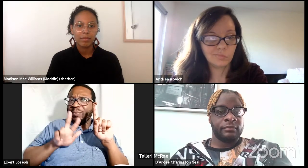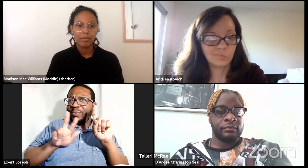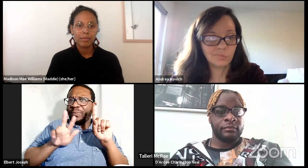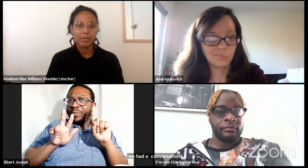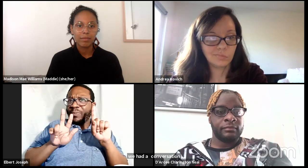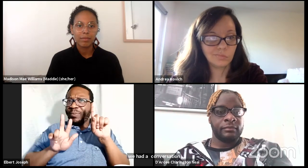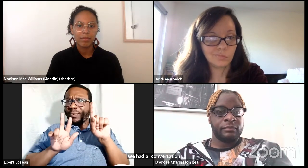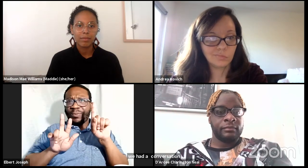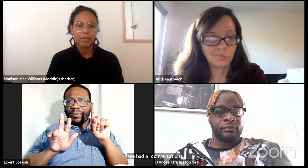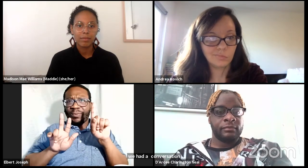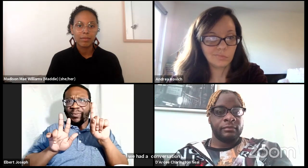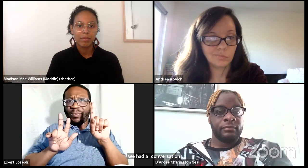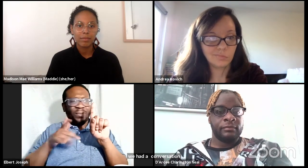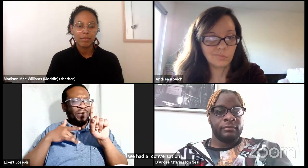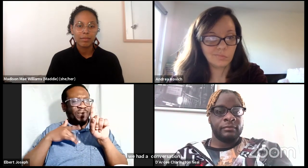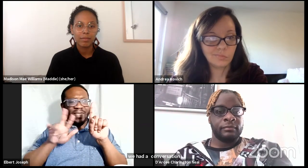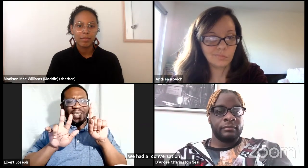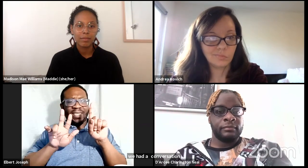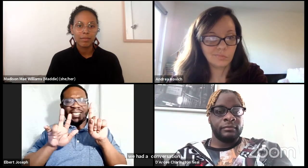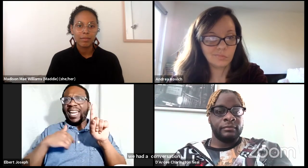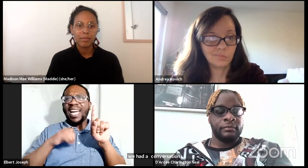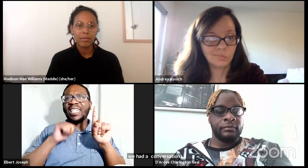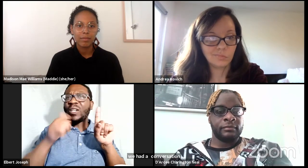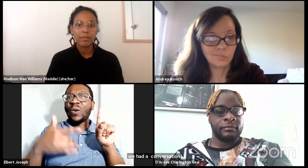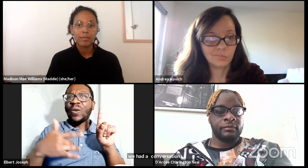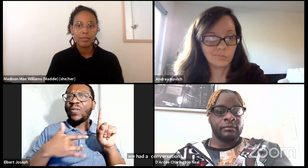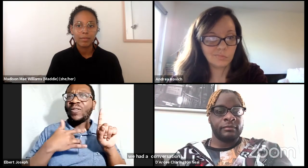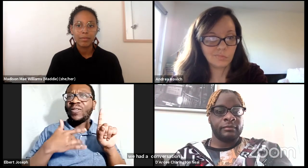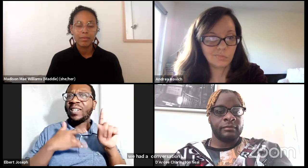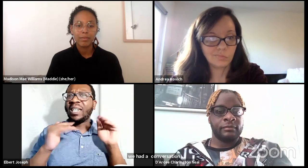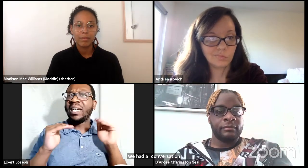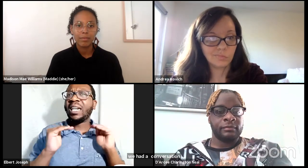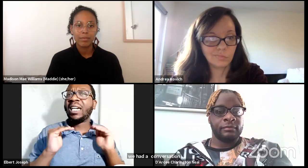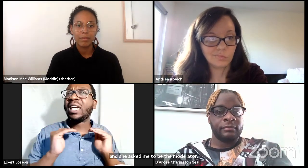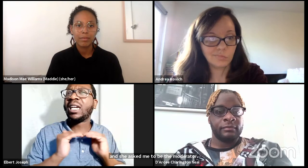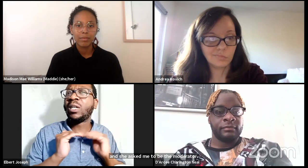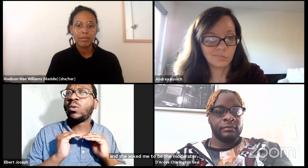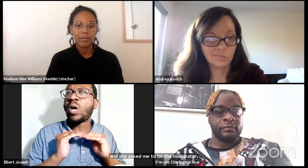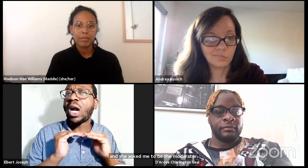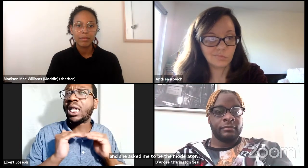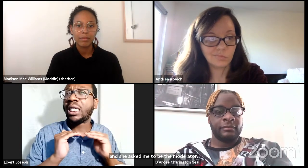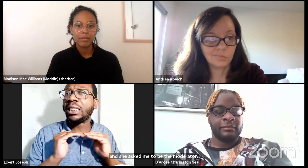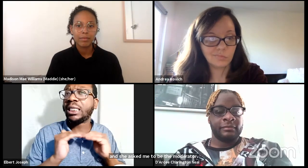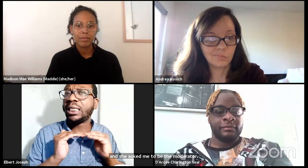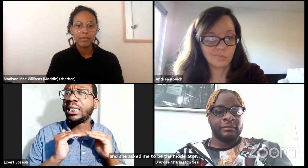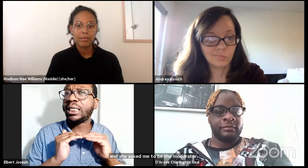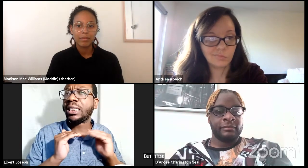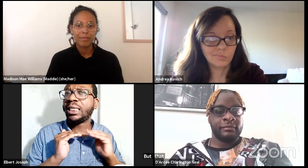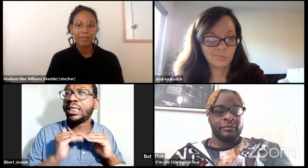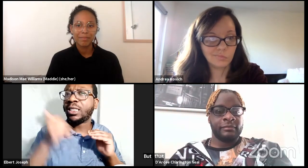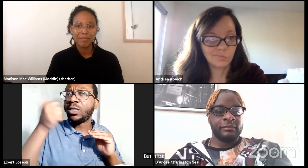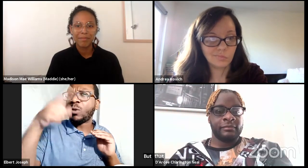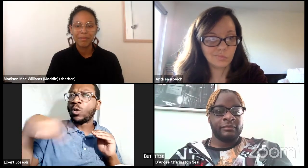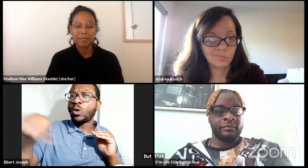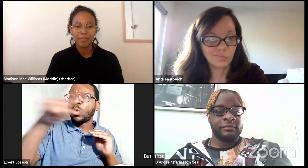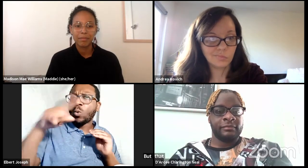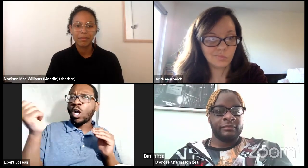but that feeling of of being a moderator feels more upstage, right? It feels more I'm above the panelist